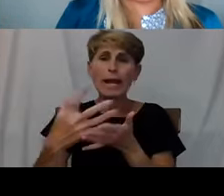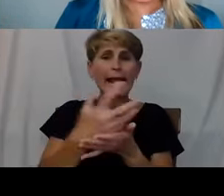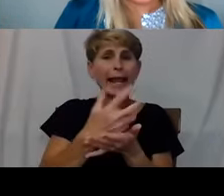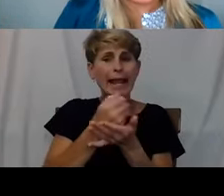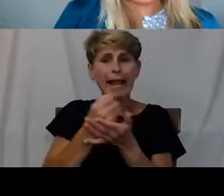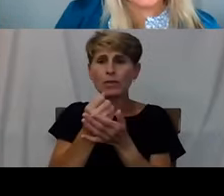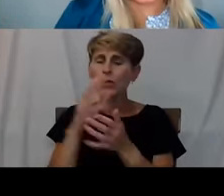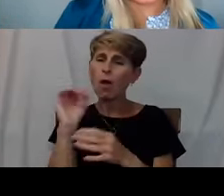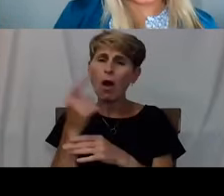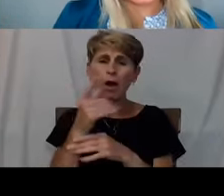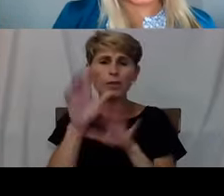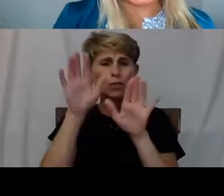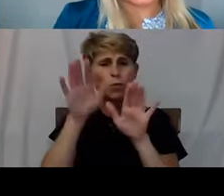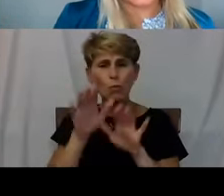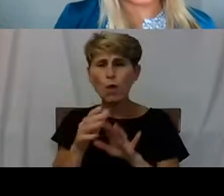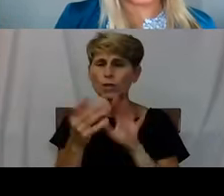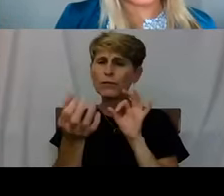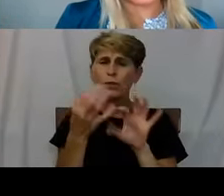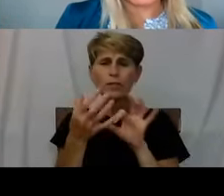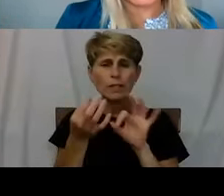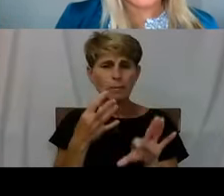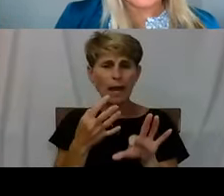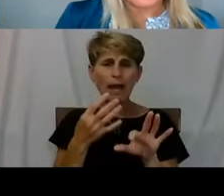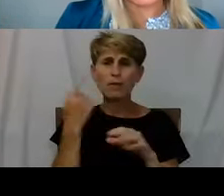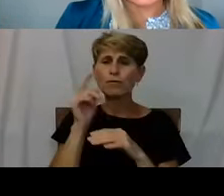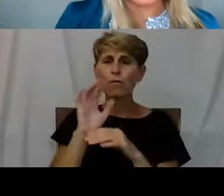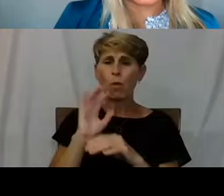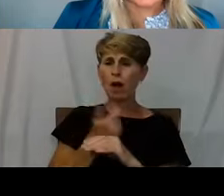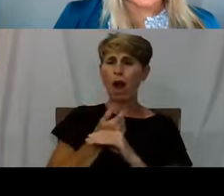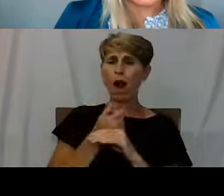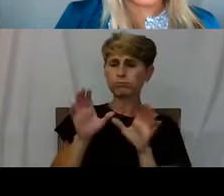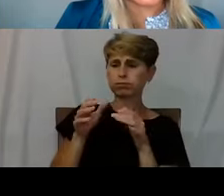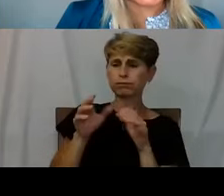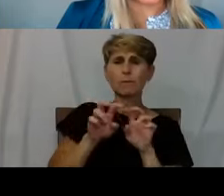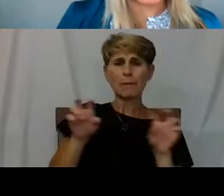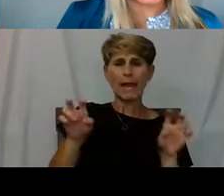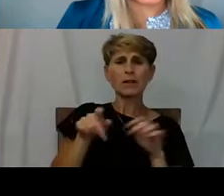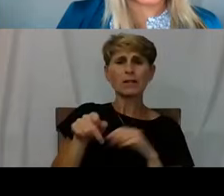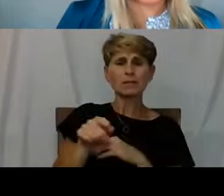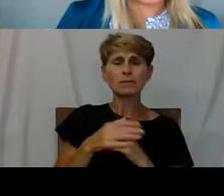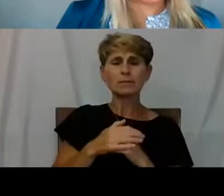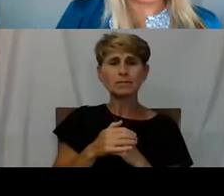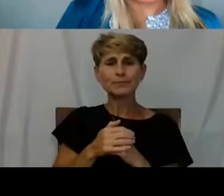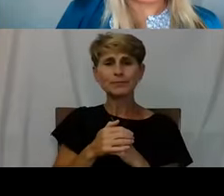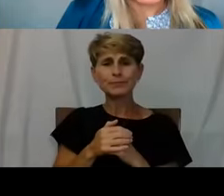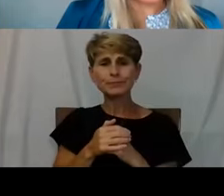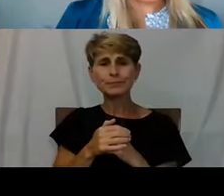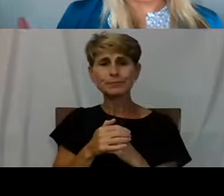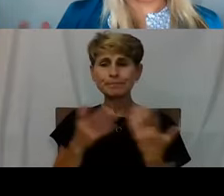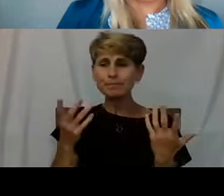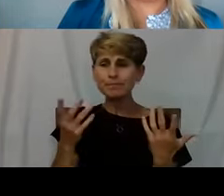for our panelists and share that with them. And as a team so that we can keep providing